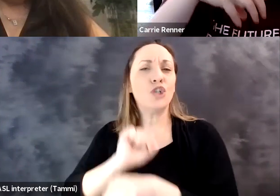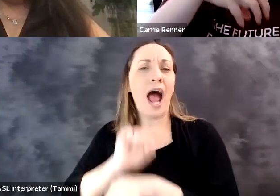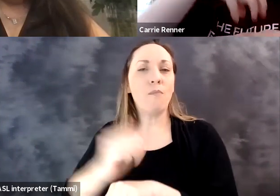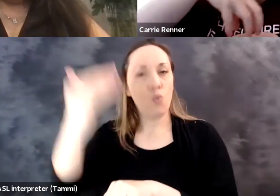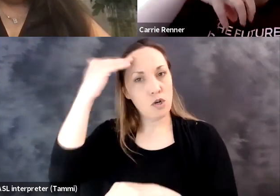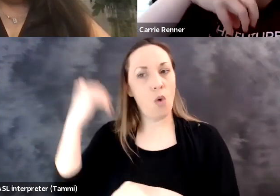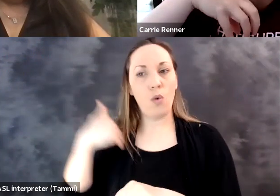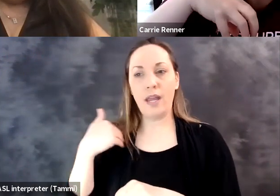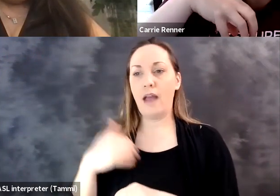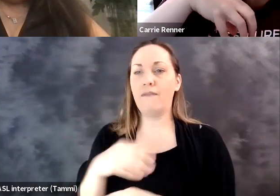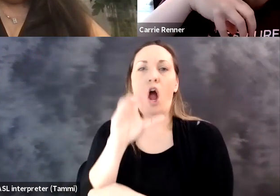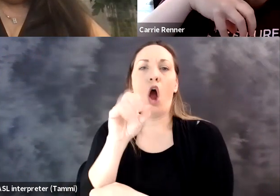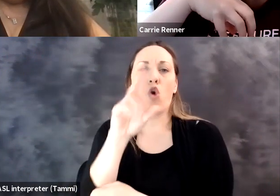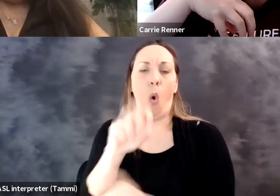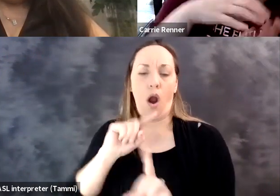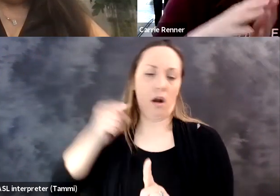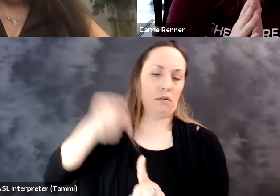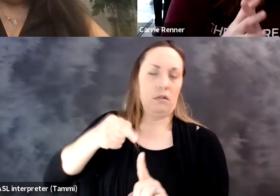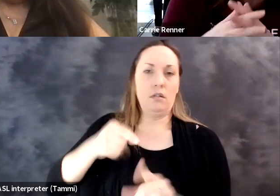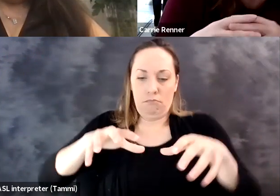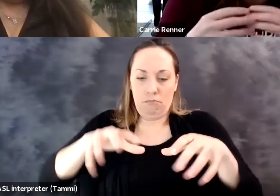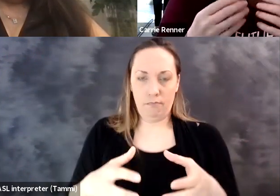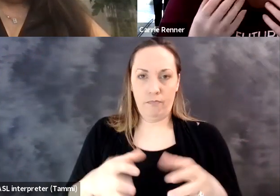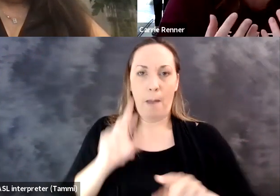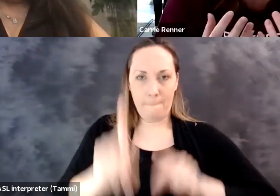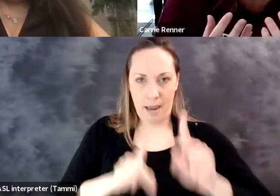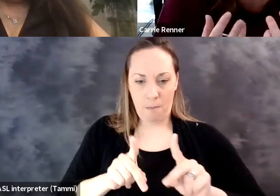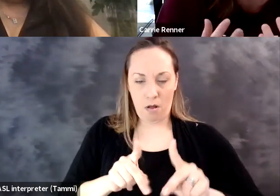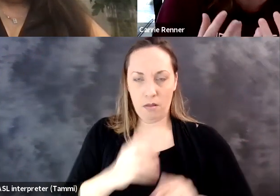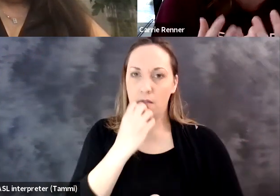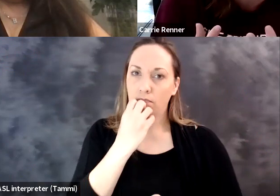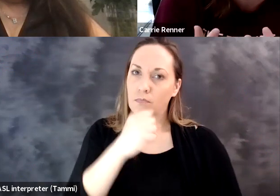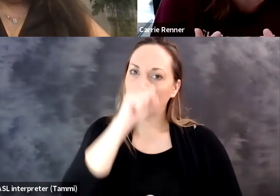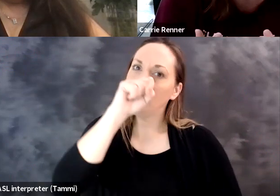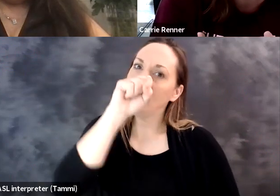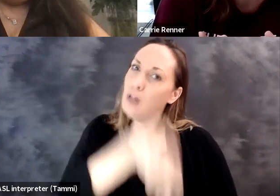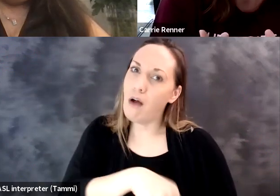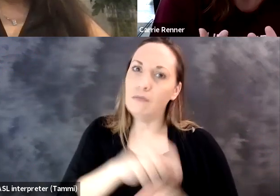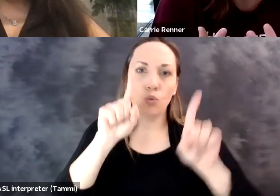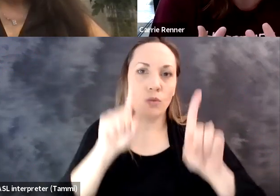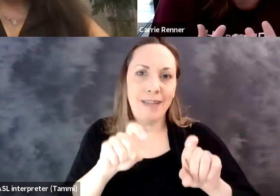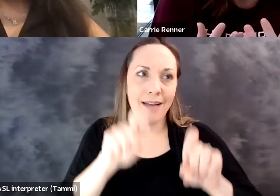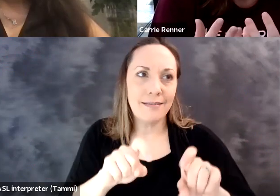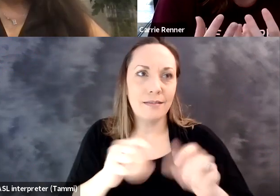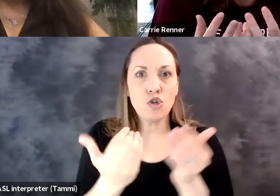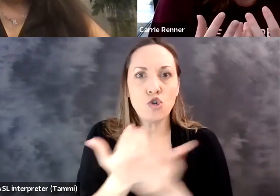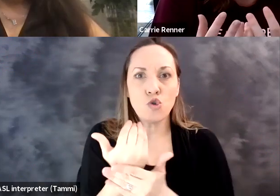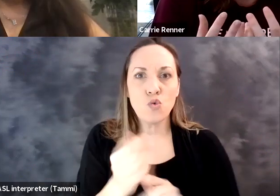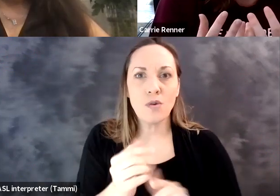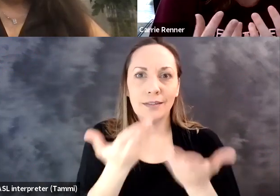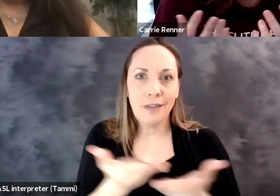I think ultimately our job is really we know that we've got a core base of